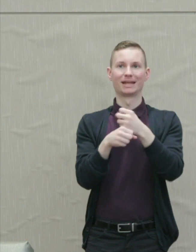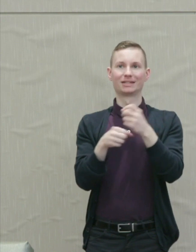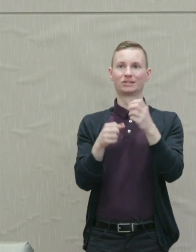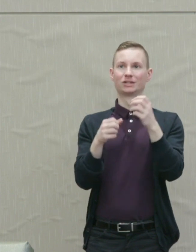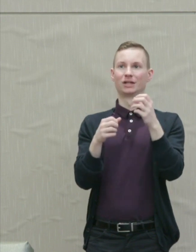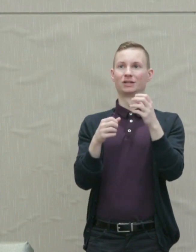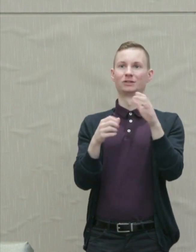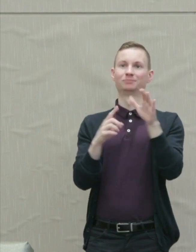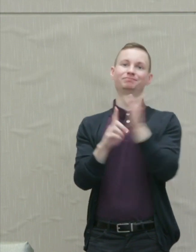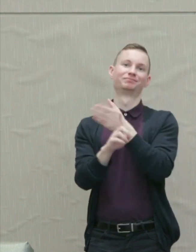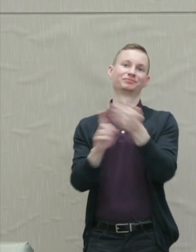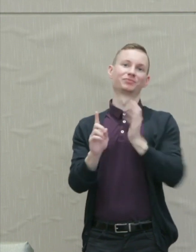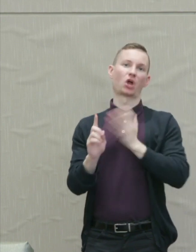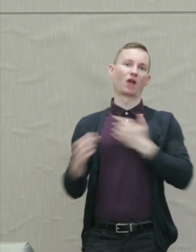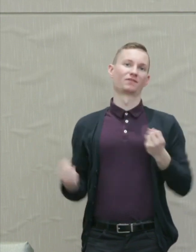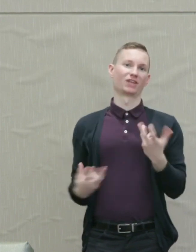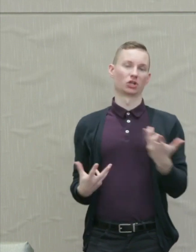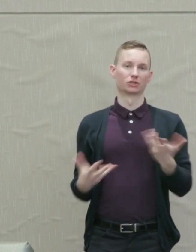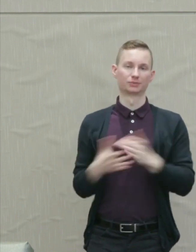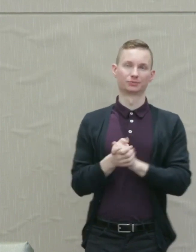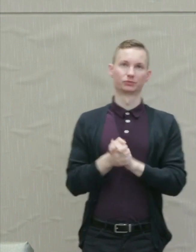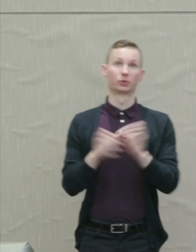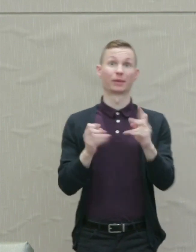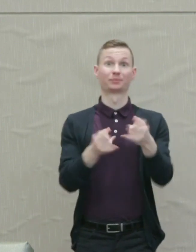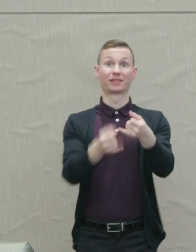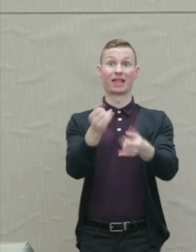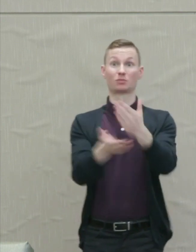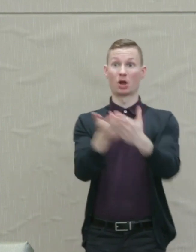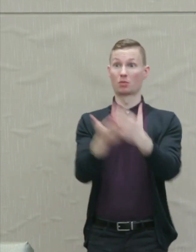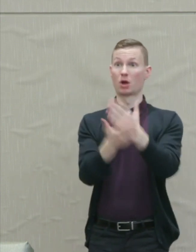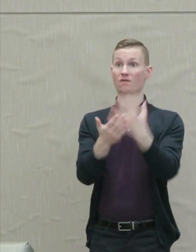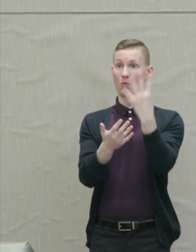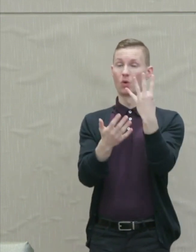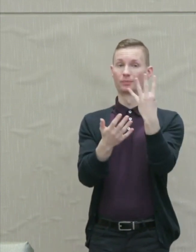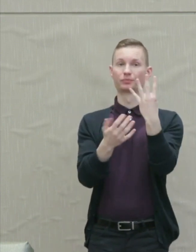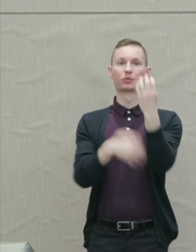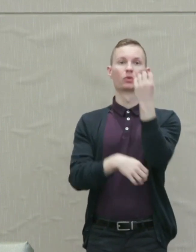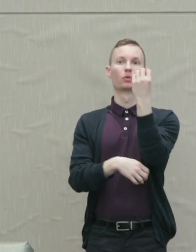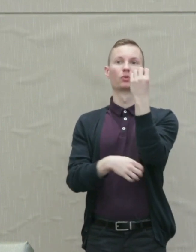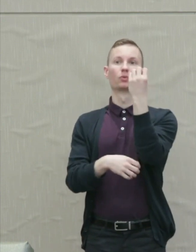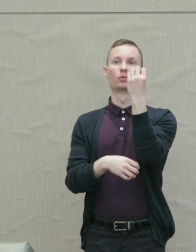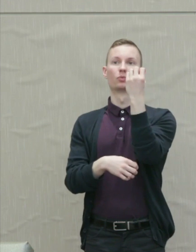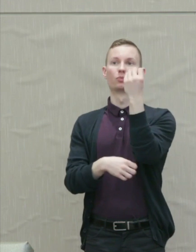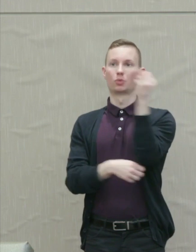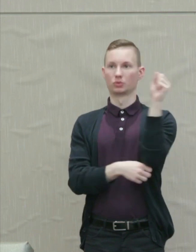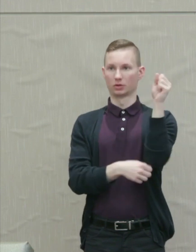Martha Nussbaum: So now the last section, four, protest without payback.